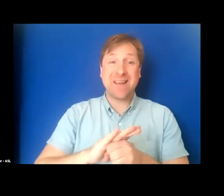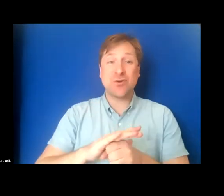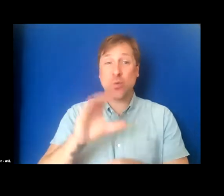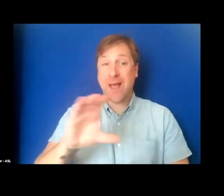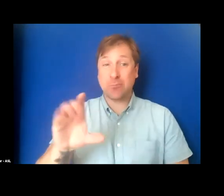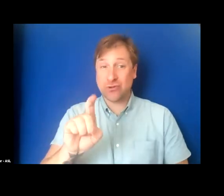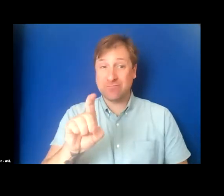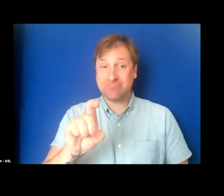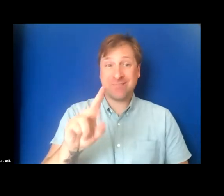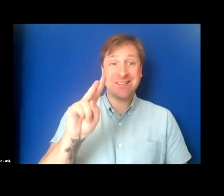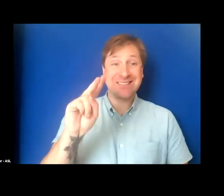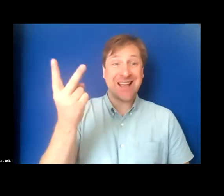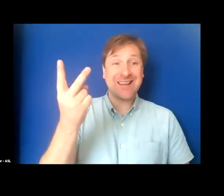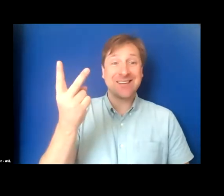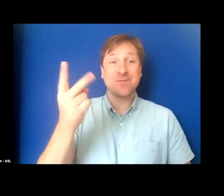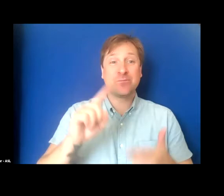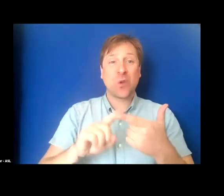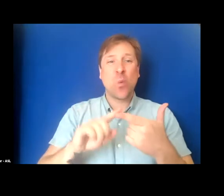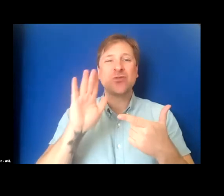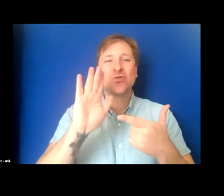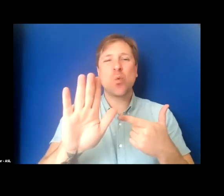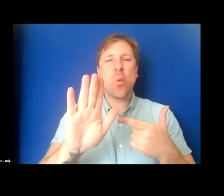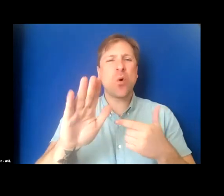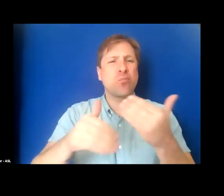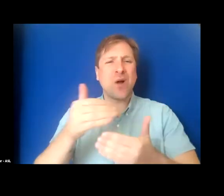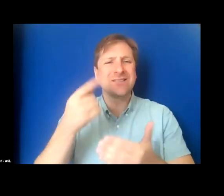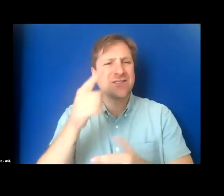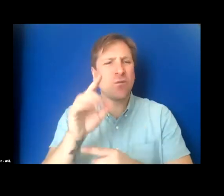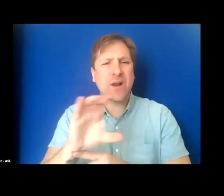and two, what is your own process for captioning your work?